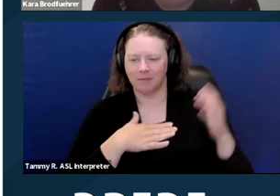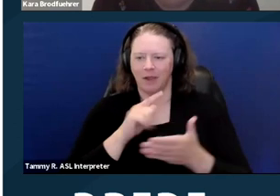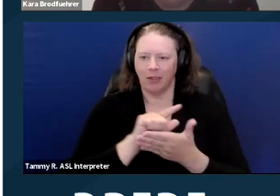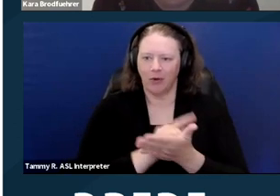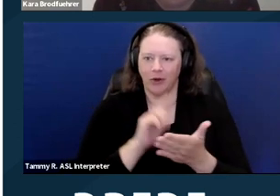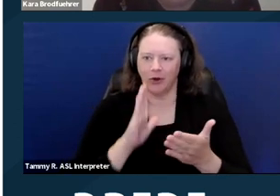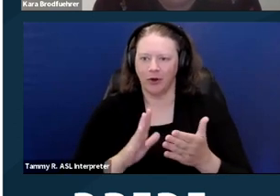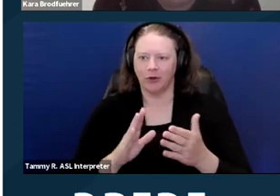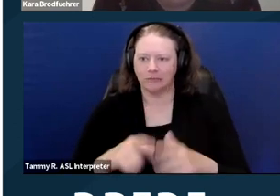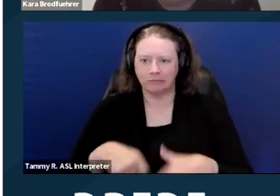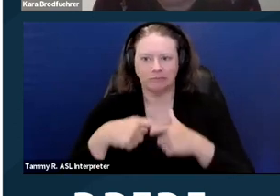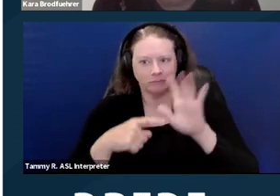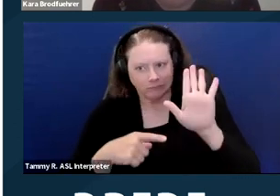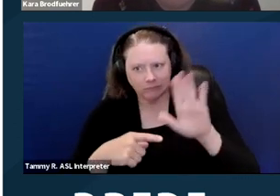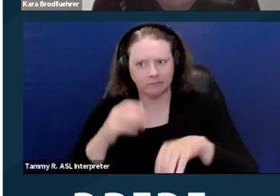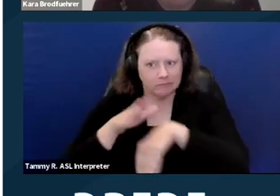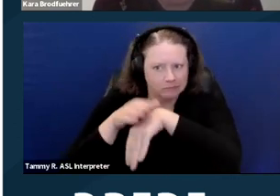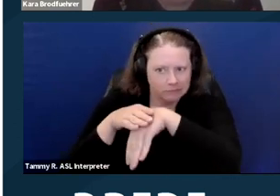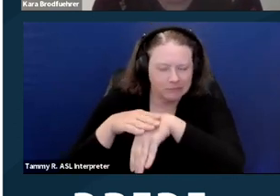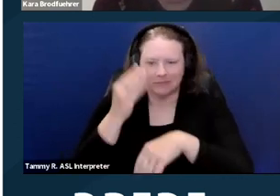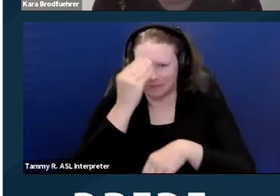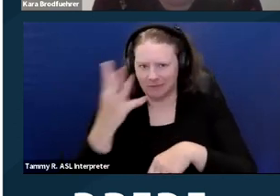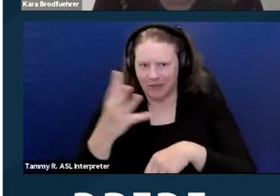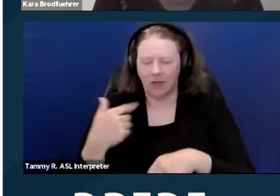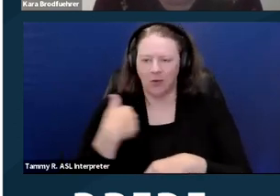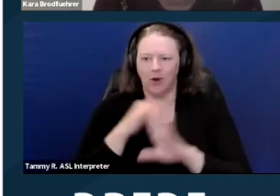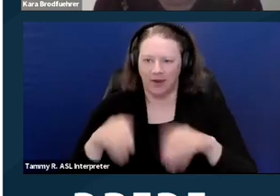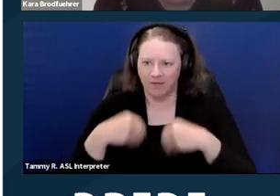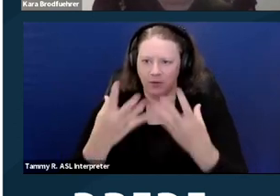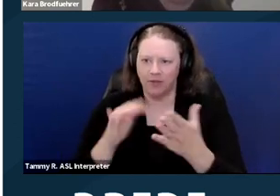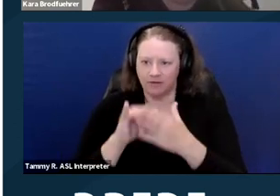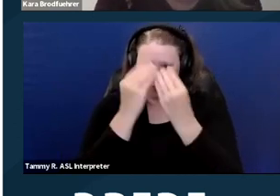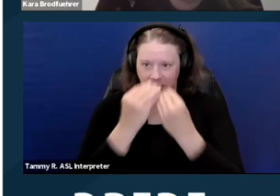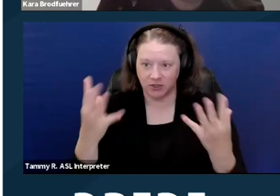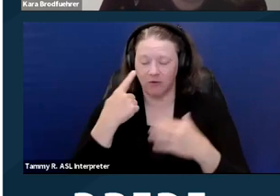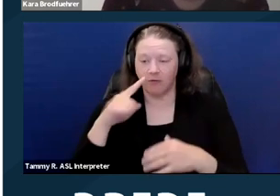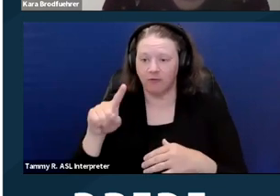Obviously, you know, we're just giving you this for informational purposes only. We're not giving you legal advice,